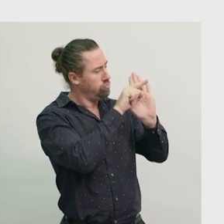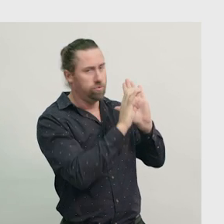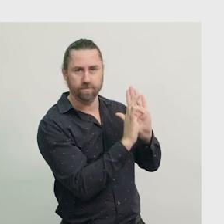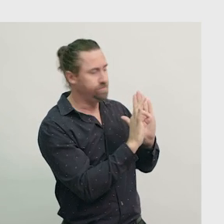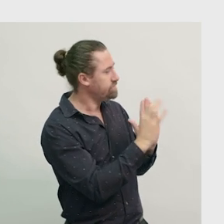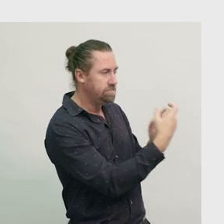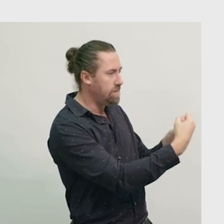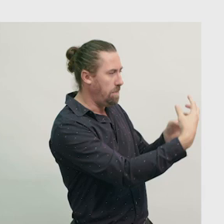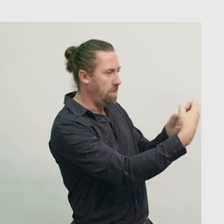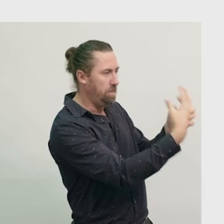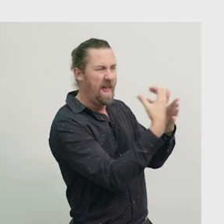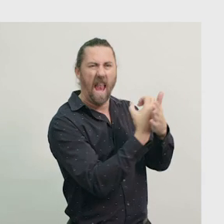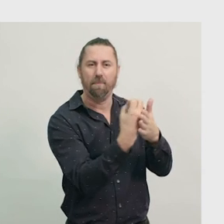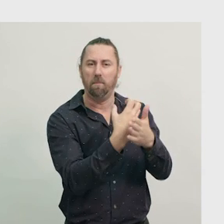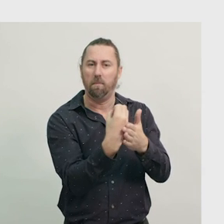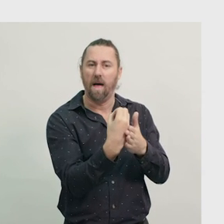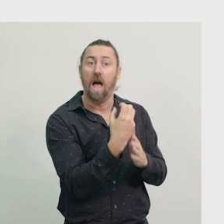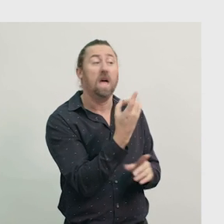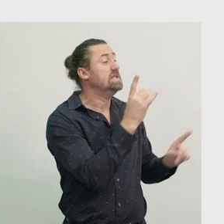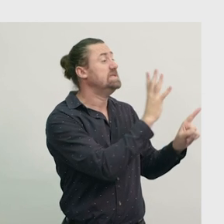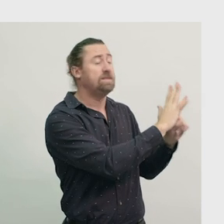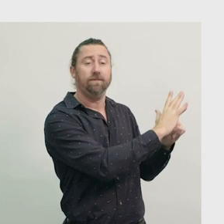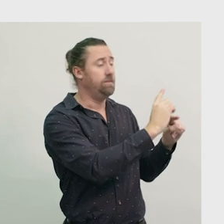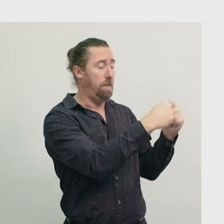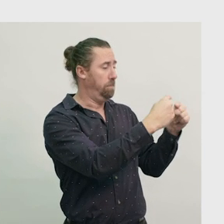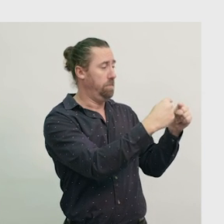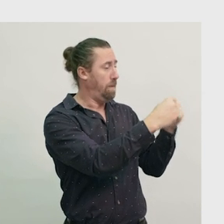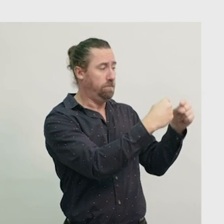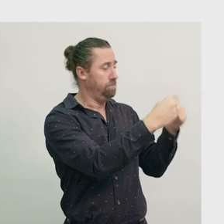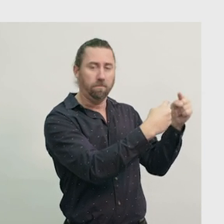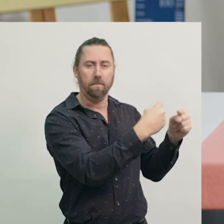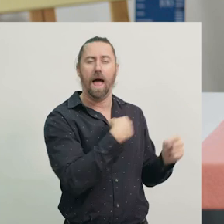On digital clocks, the numbers change to tell us the time.